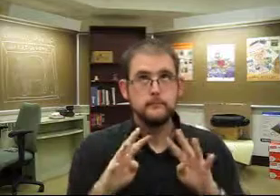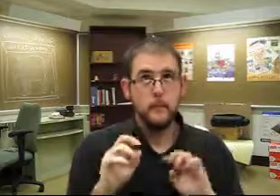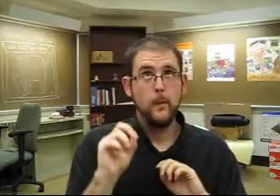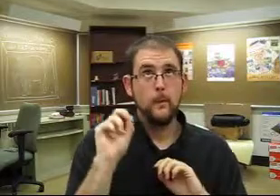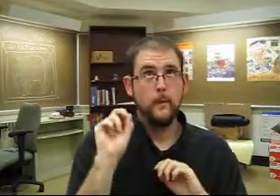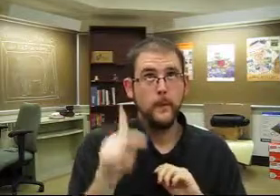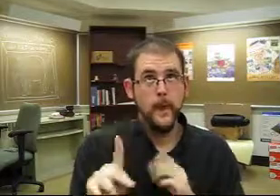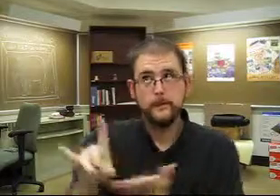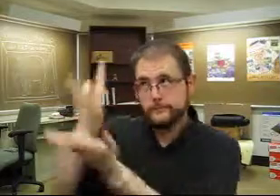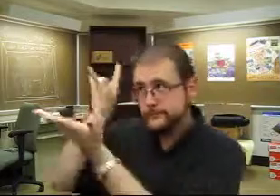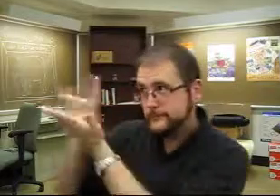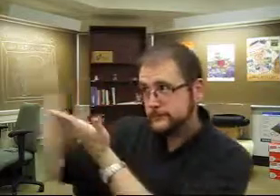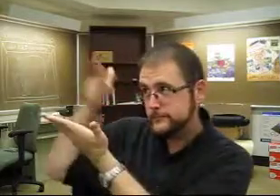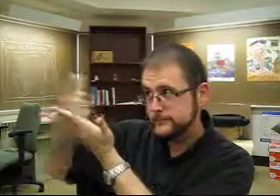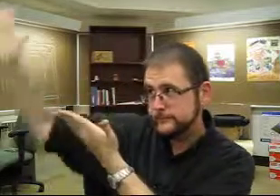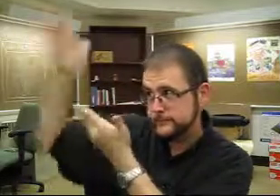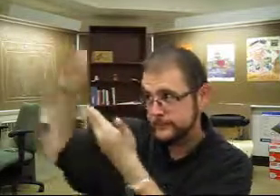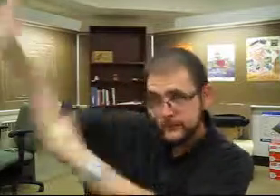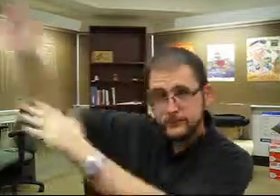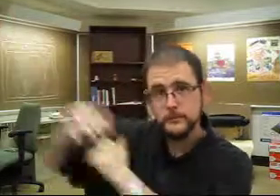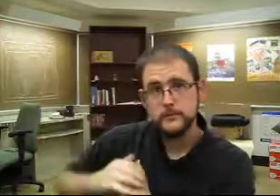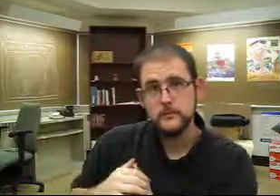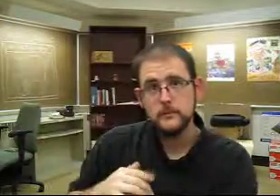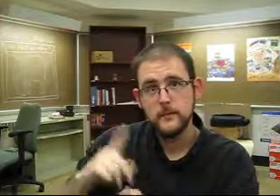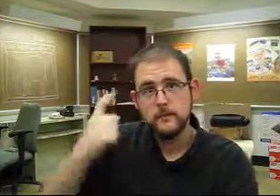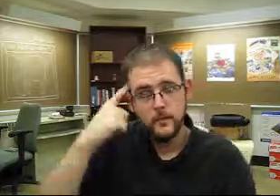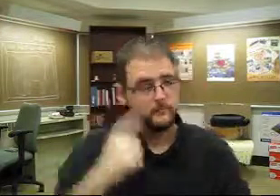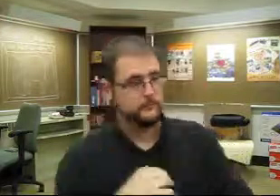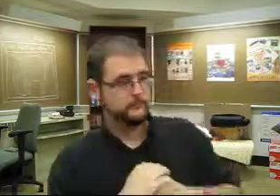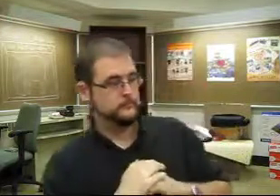He talks the villagers into ejecting the representative.